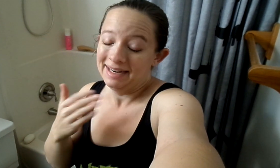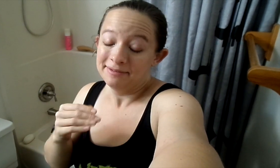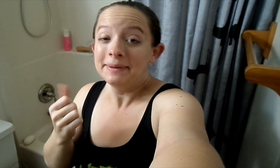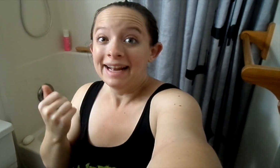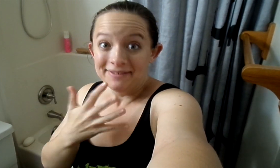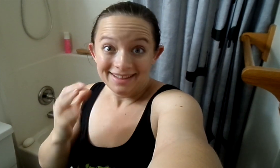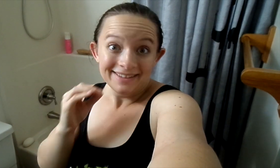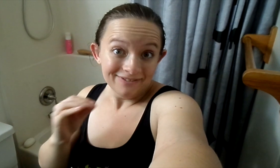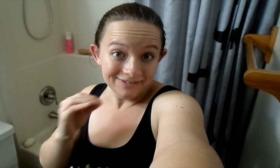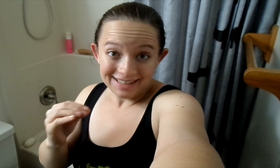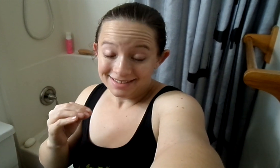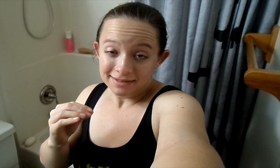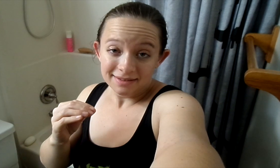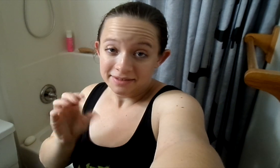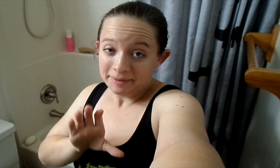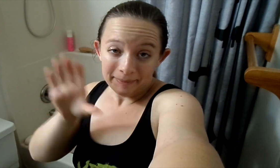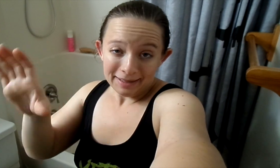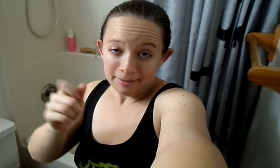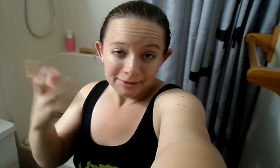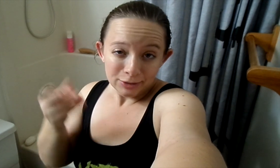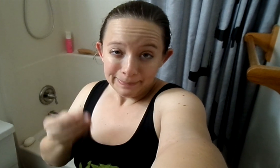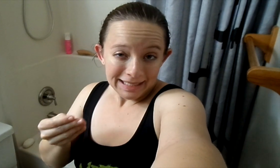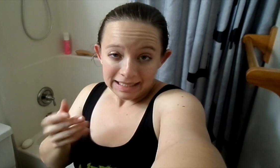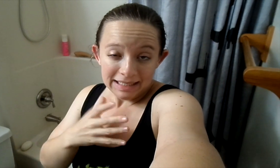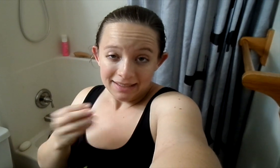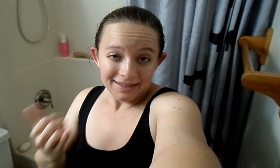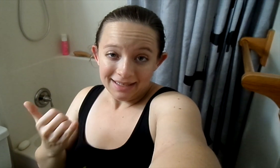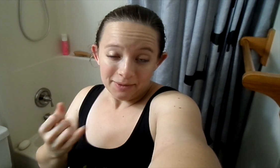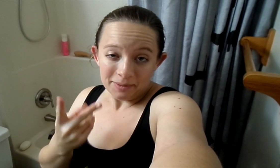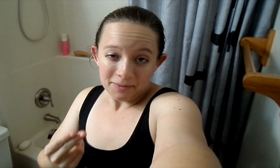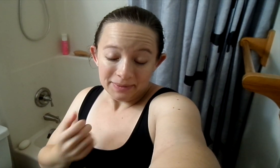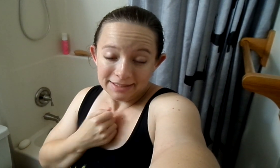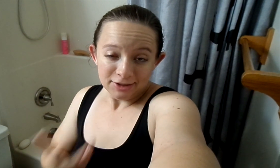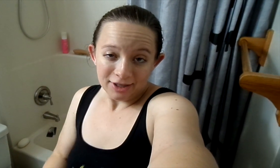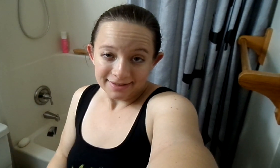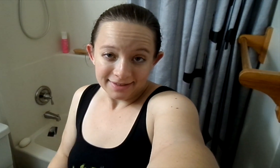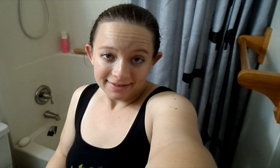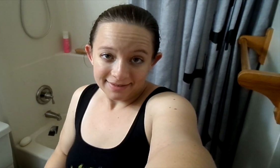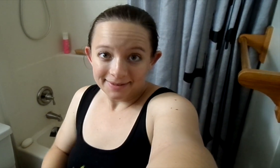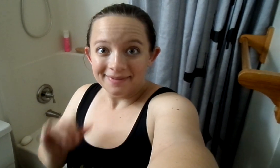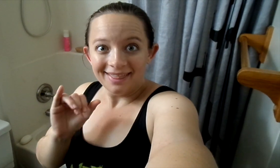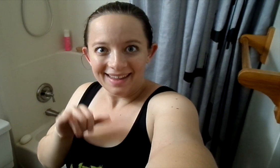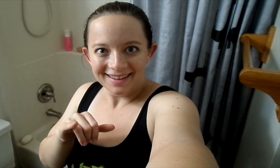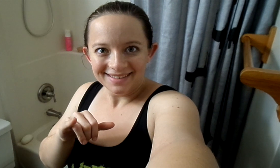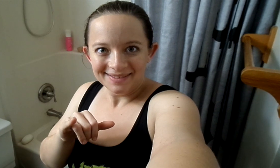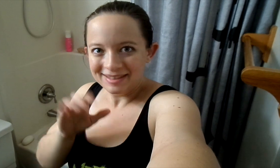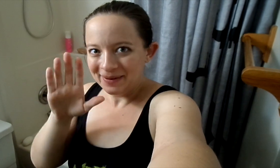But anyways, everything is fixed. We paid a bunch of money and now we're both exhausted.